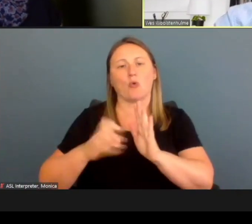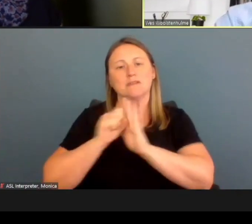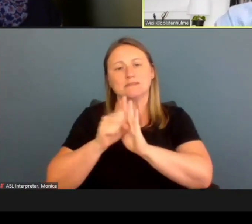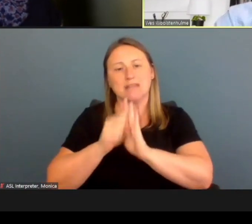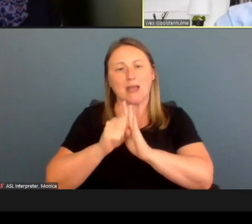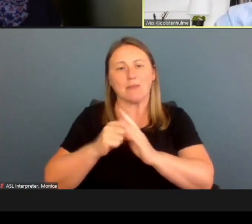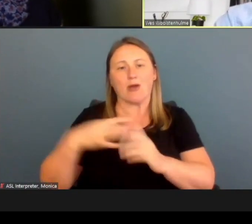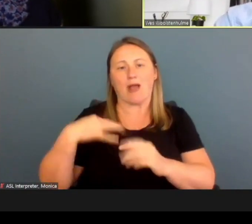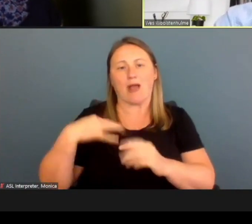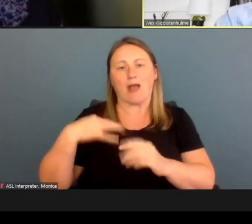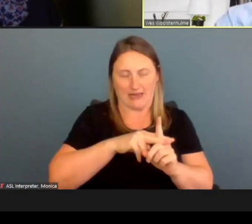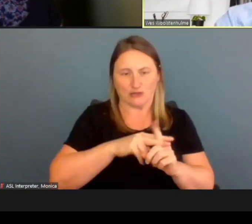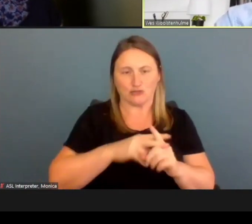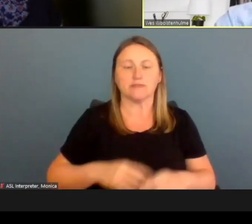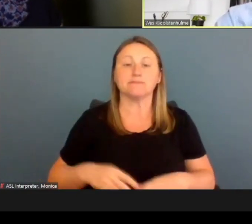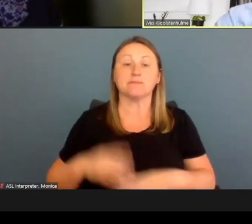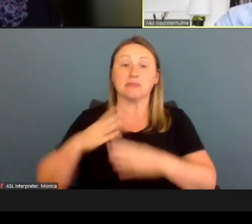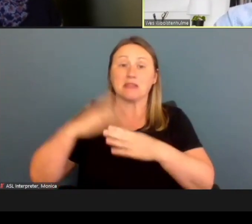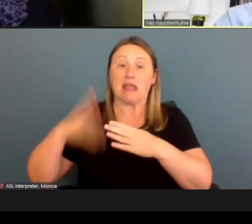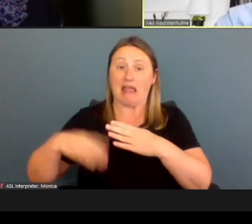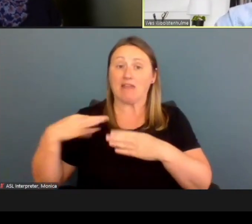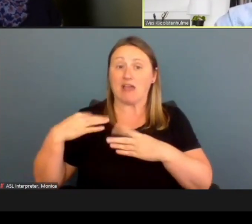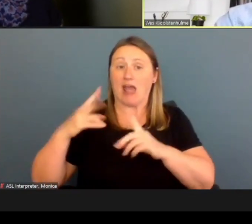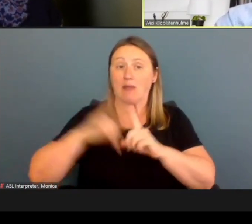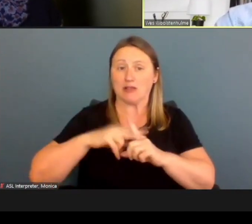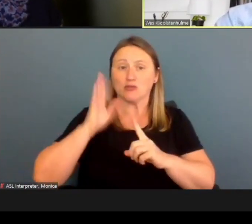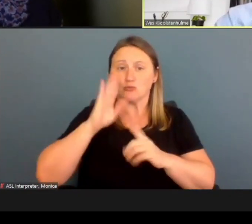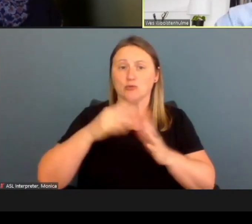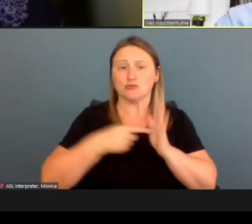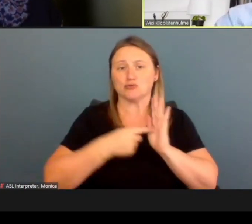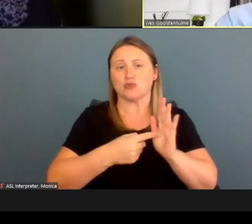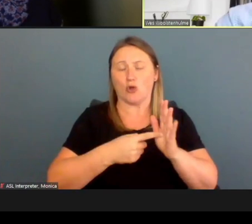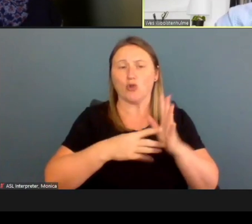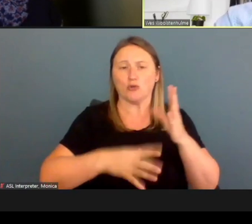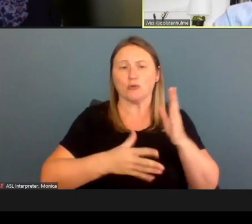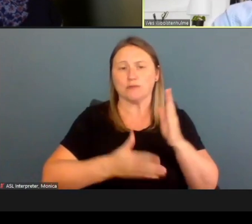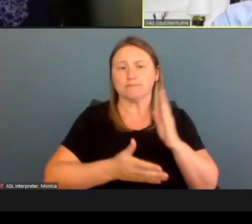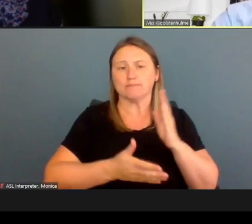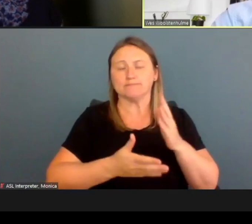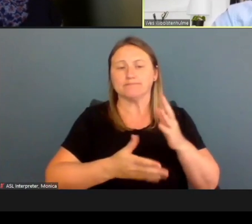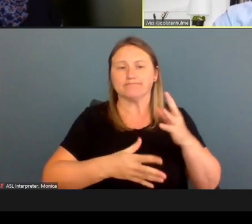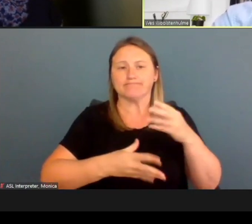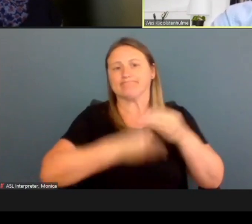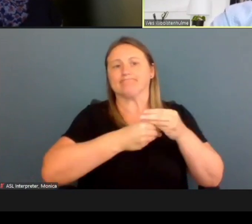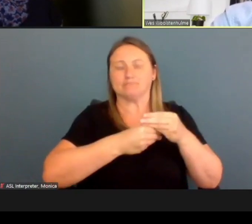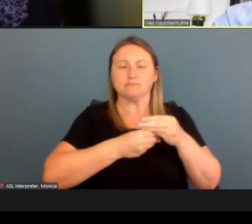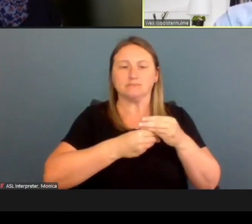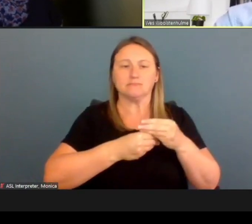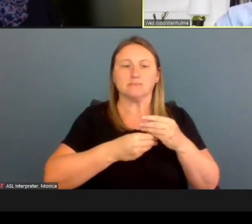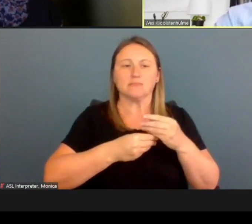At the end of that application, we'll also go over the enhanced functions of ePASS, additional features other than